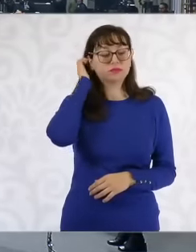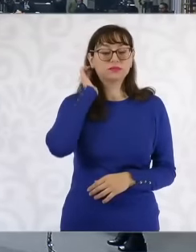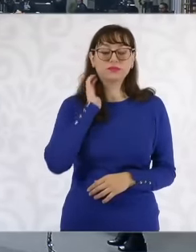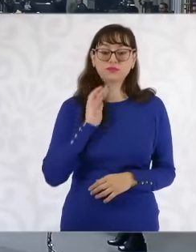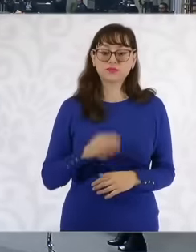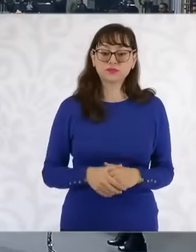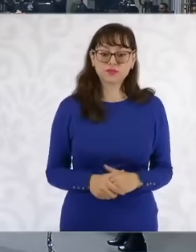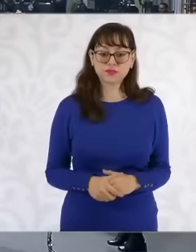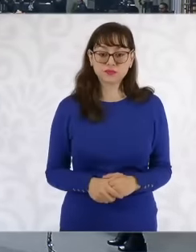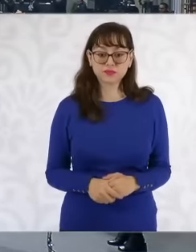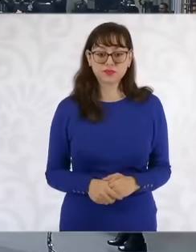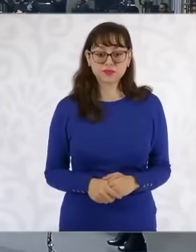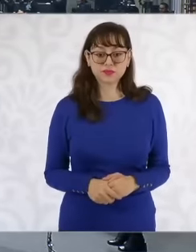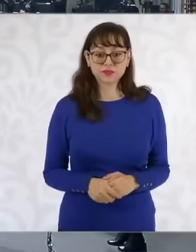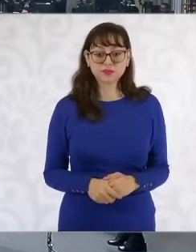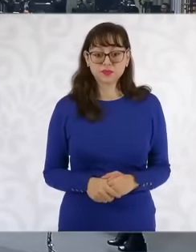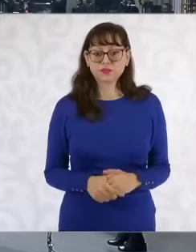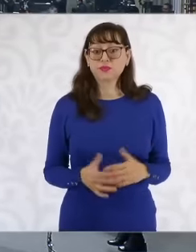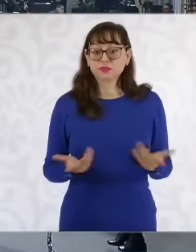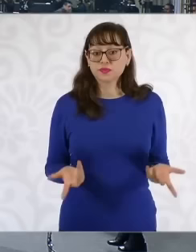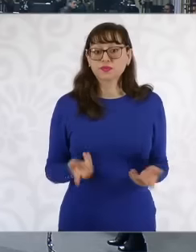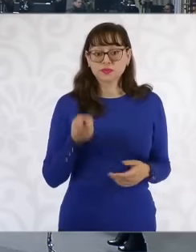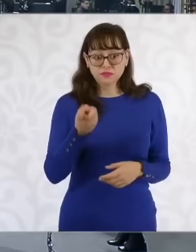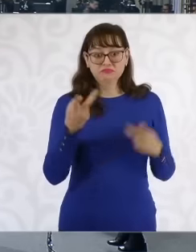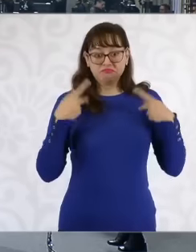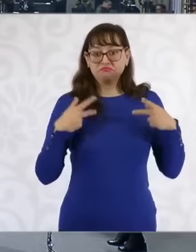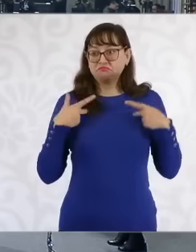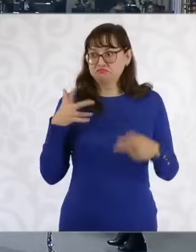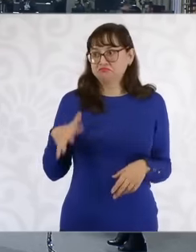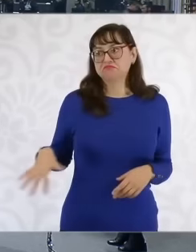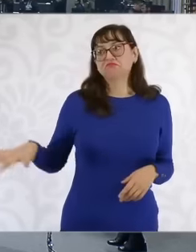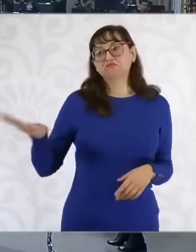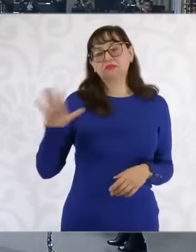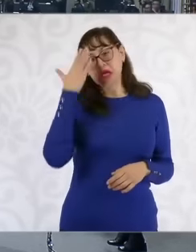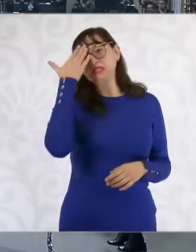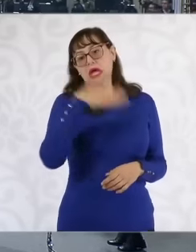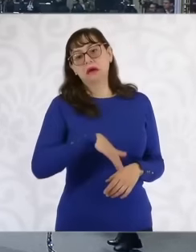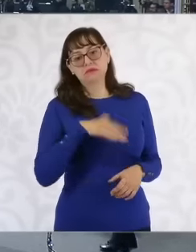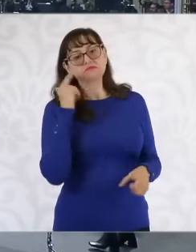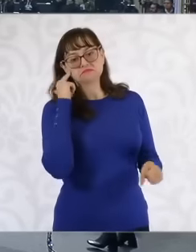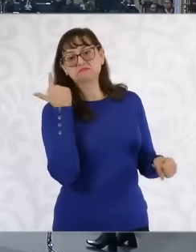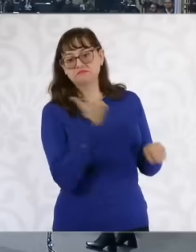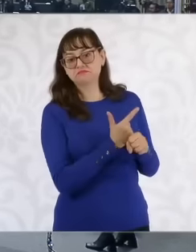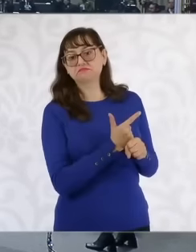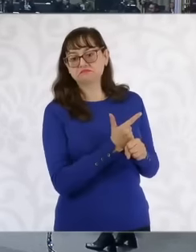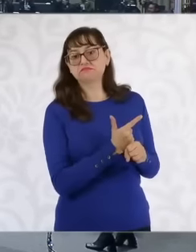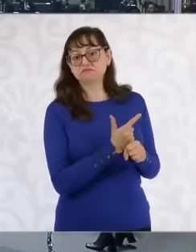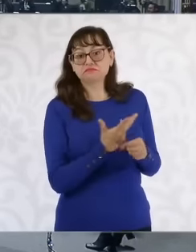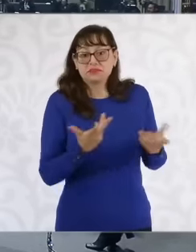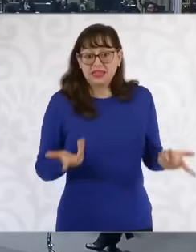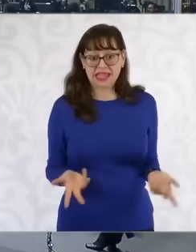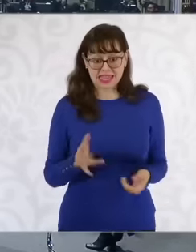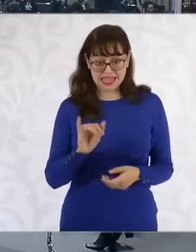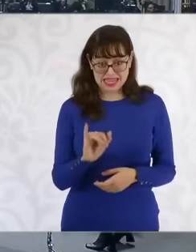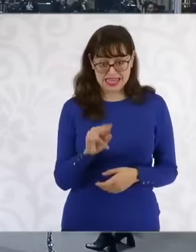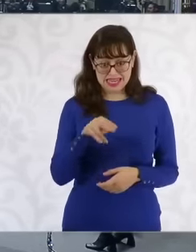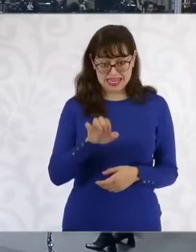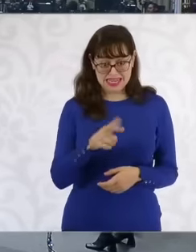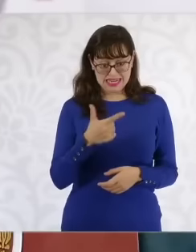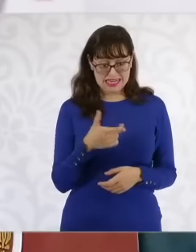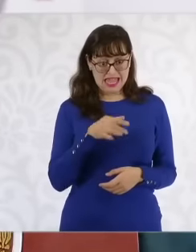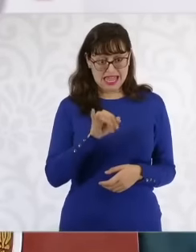so the citizens realize that because the INJI, which is an Autonomous institution